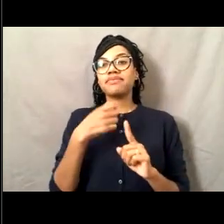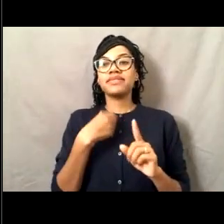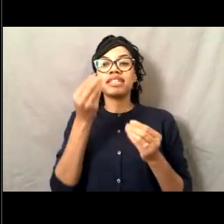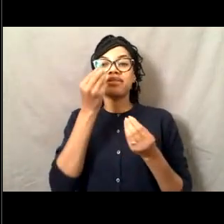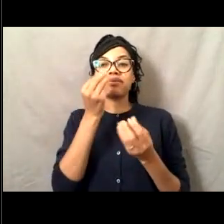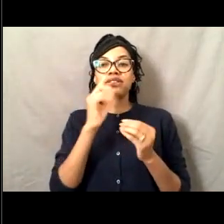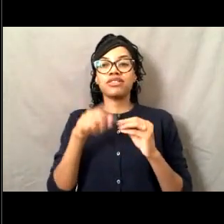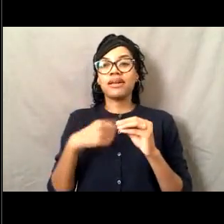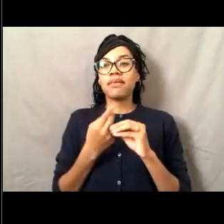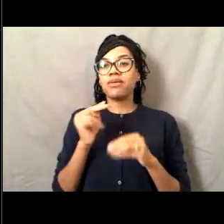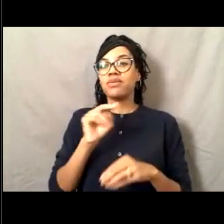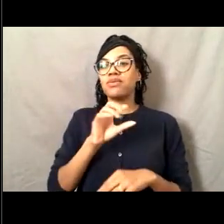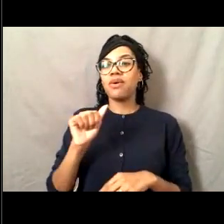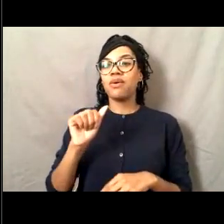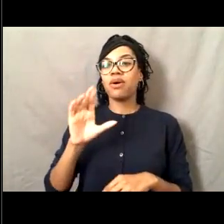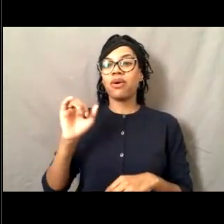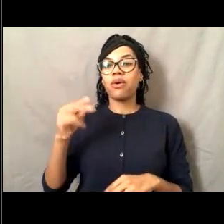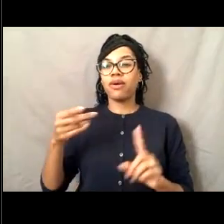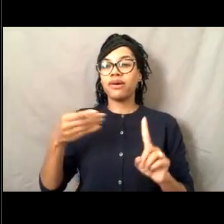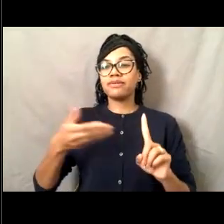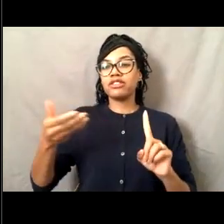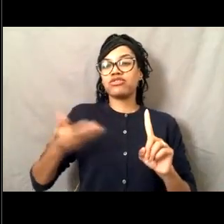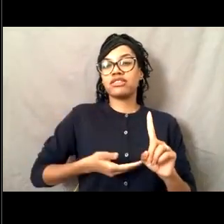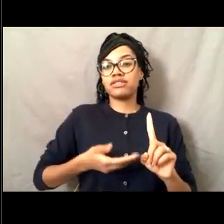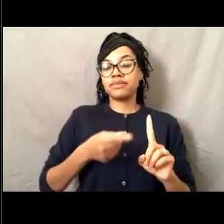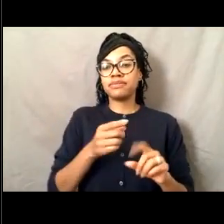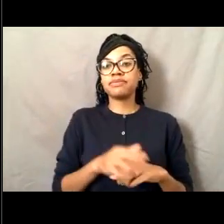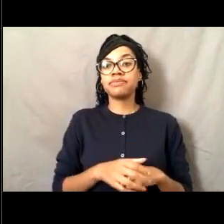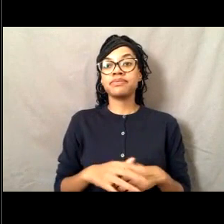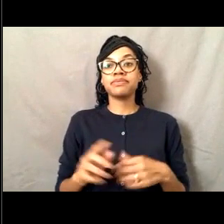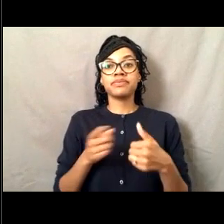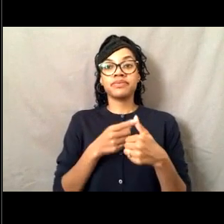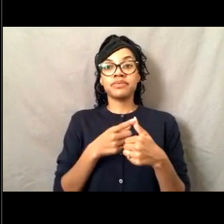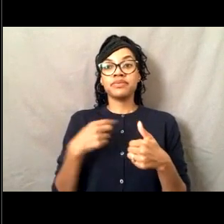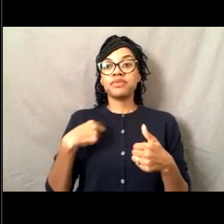So we are one of eight uniformed or or armed services in the US.